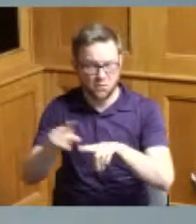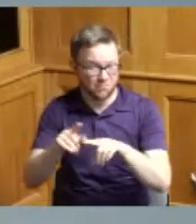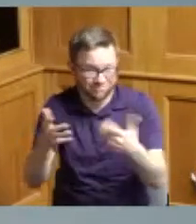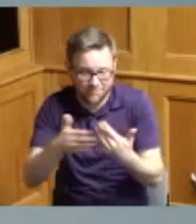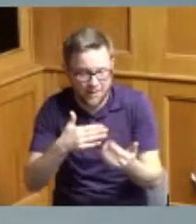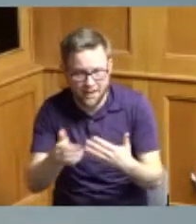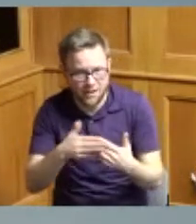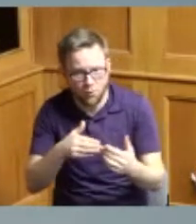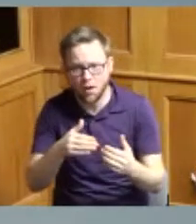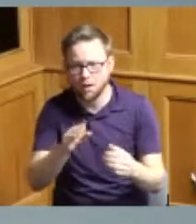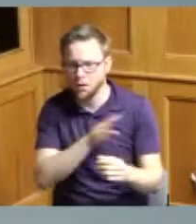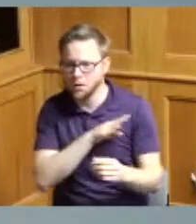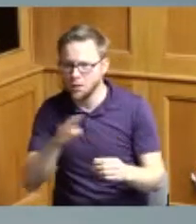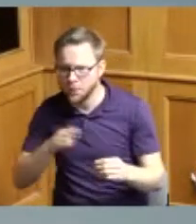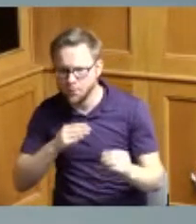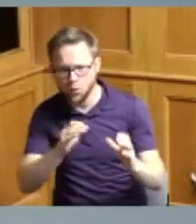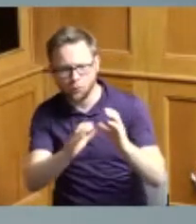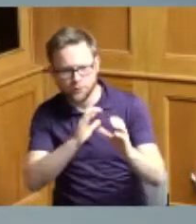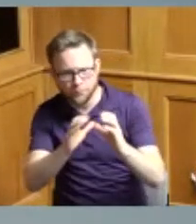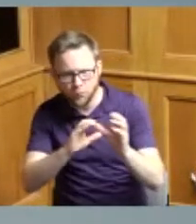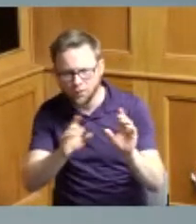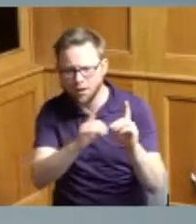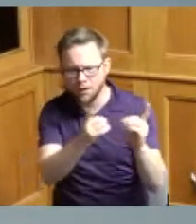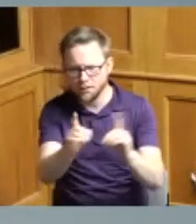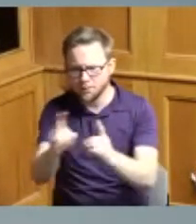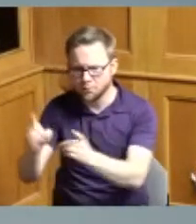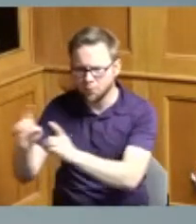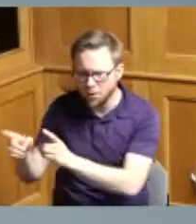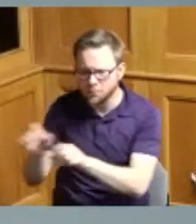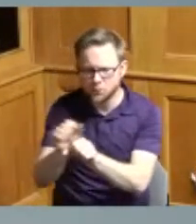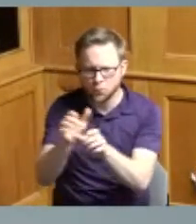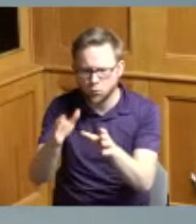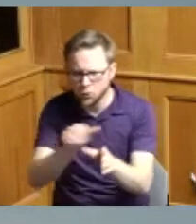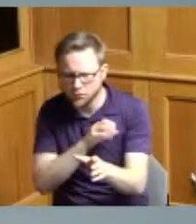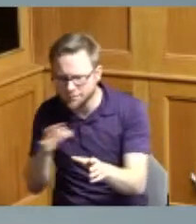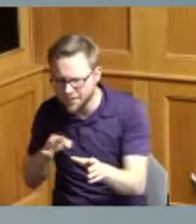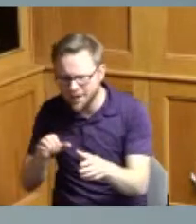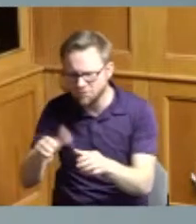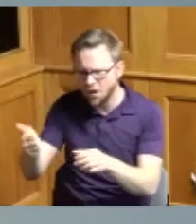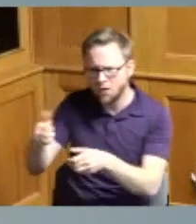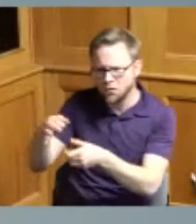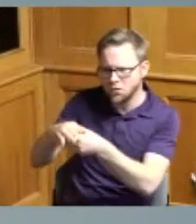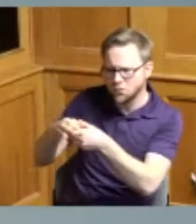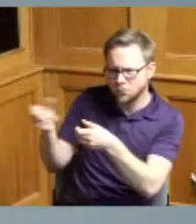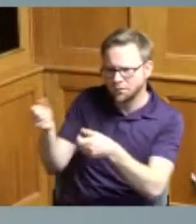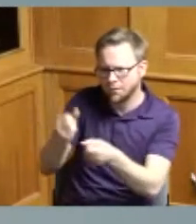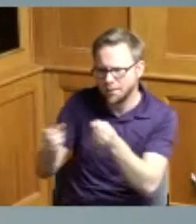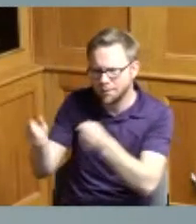with the Board to the department heads to the to the employees to other elected officials really